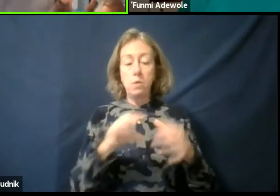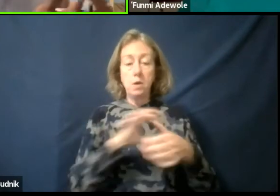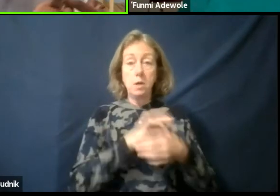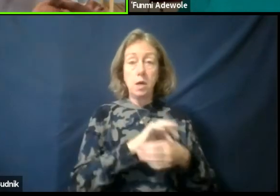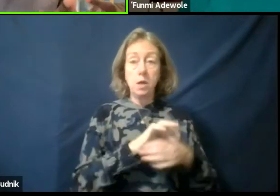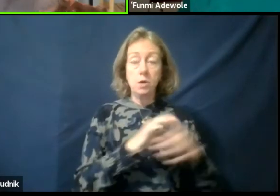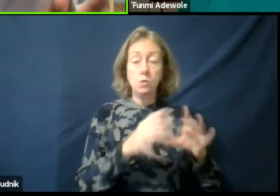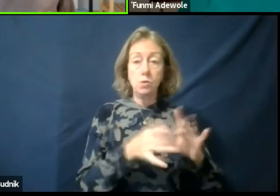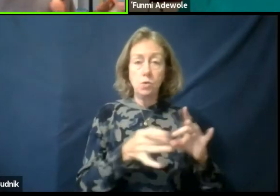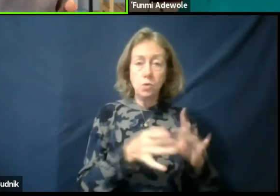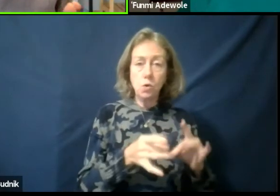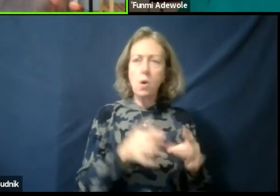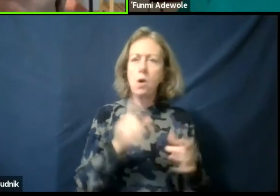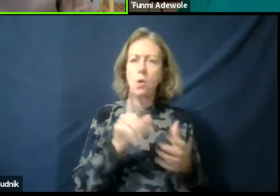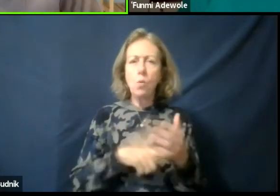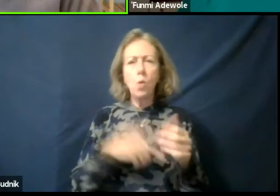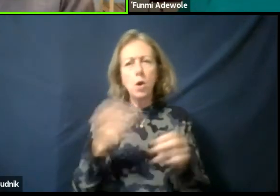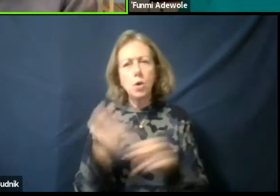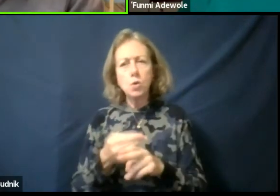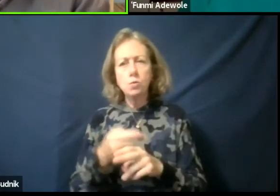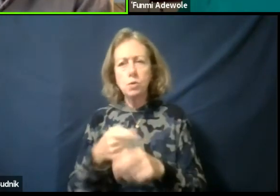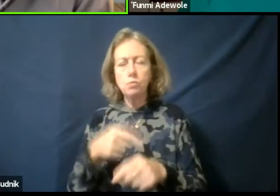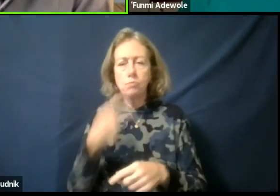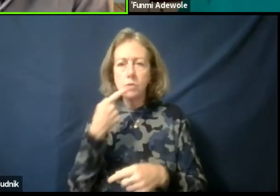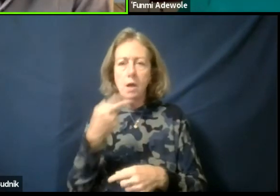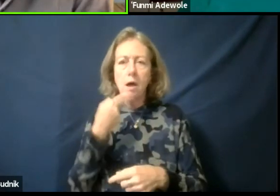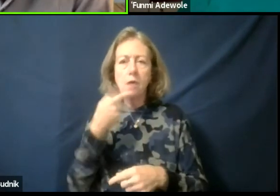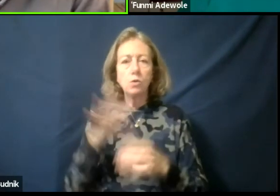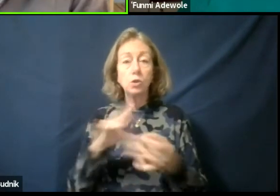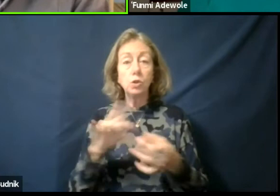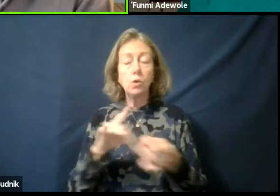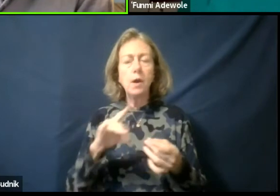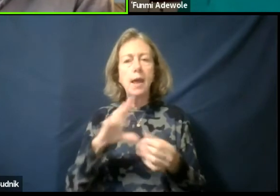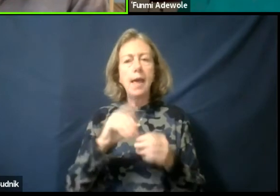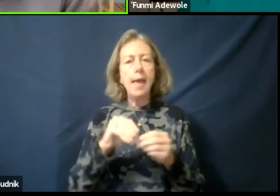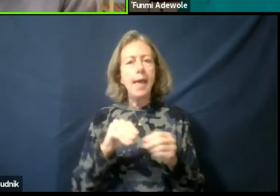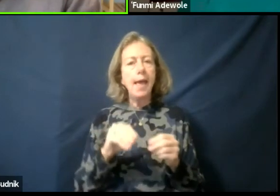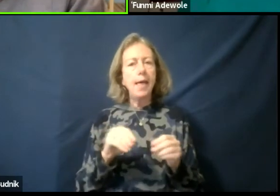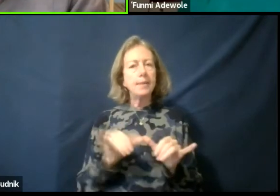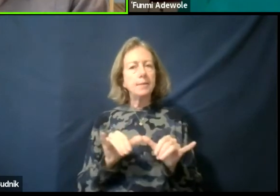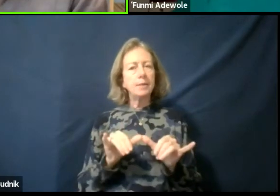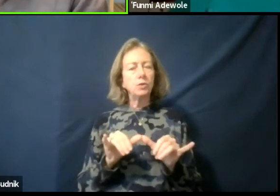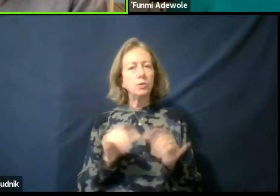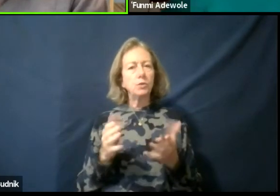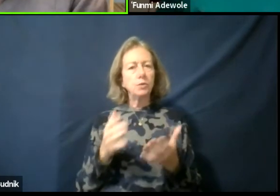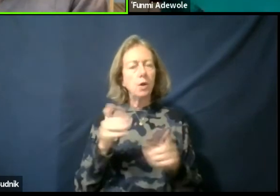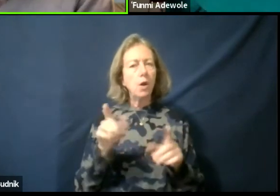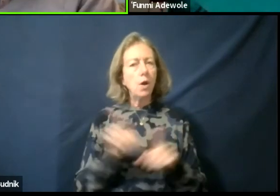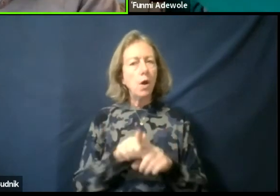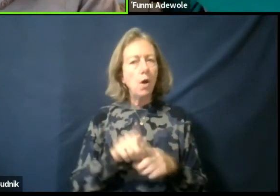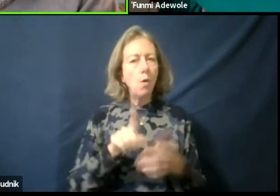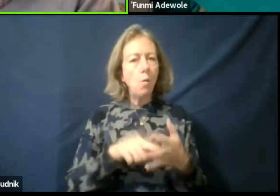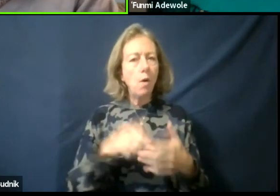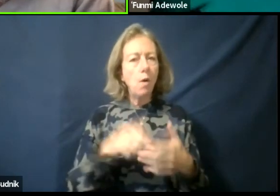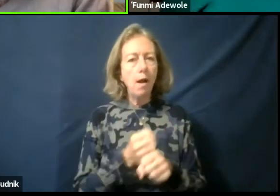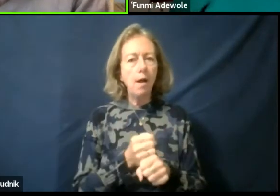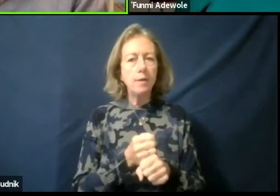whether you are devising a script, and also the visual dimension of it. Because many times also what constitutes the aesthetics and when we are talking